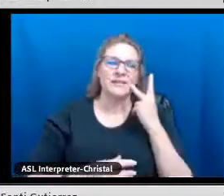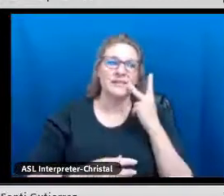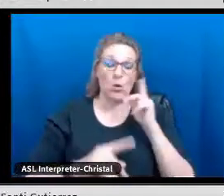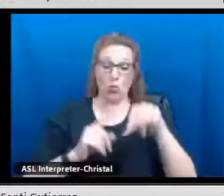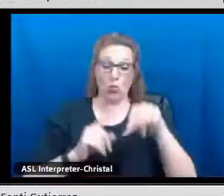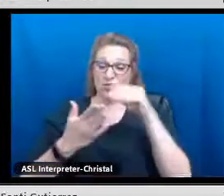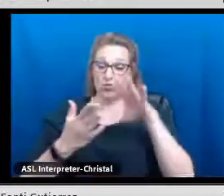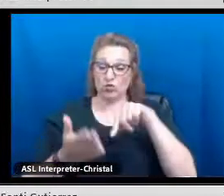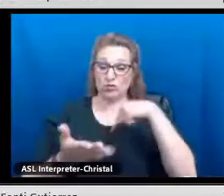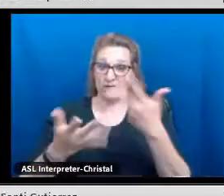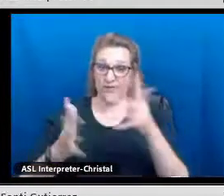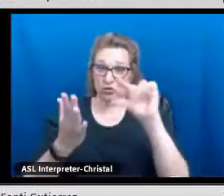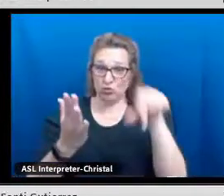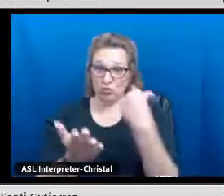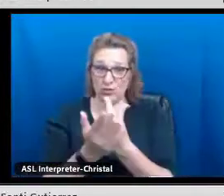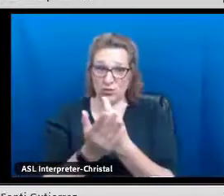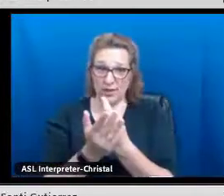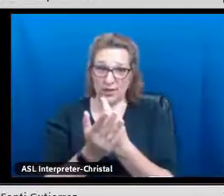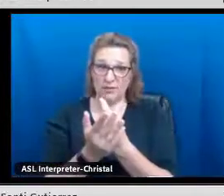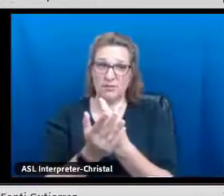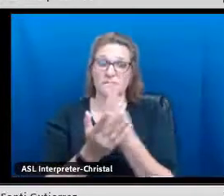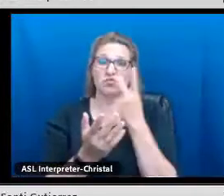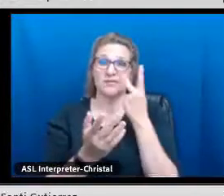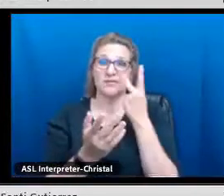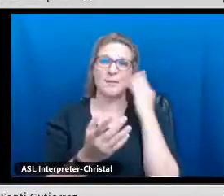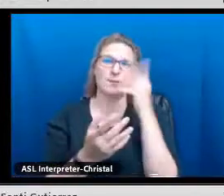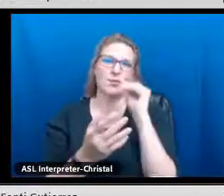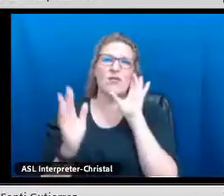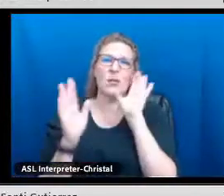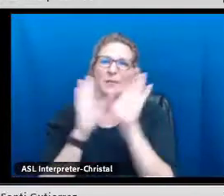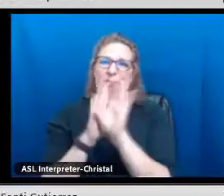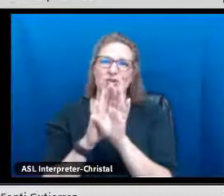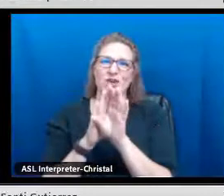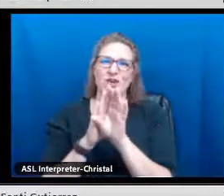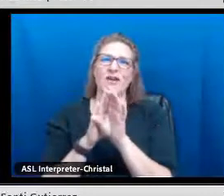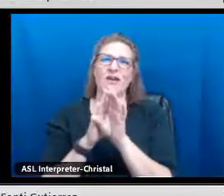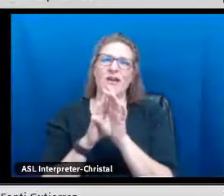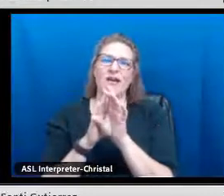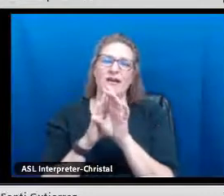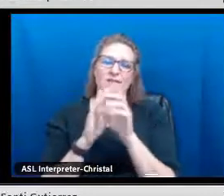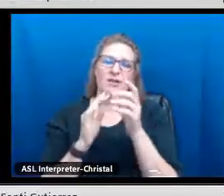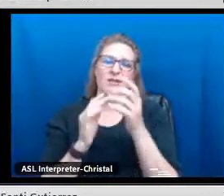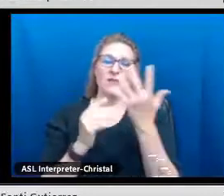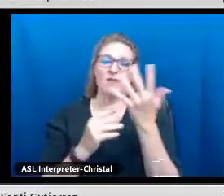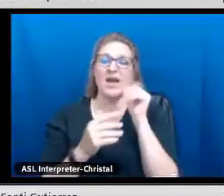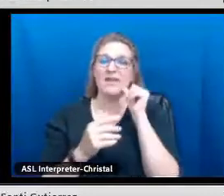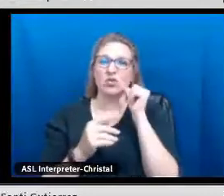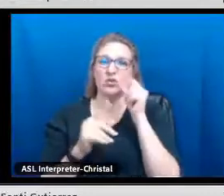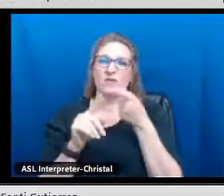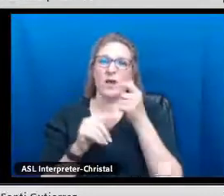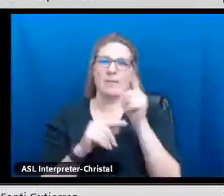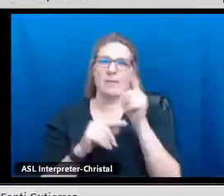Let's see, upon graduating, the students, we--you can see the beautiful picture of those girls.